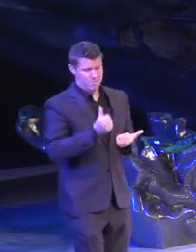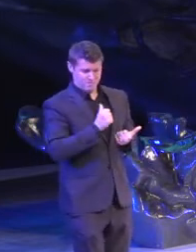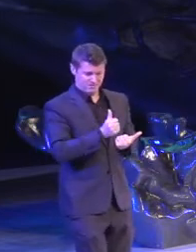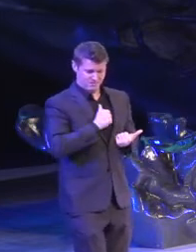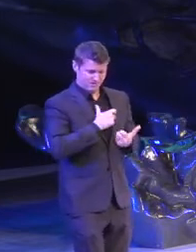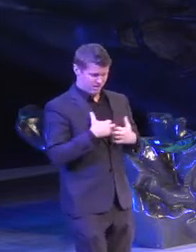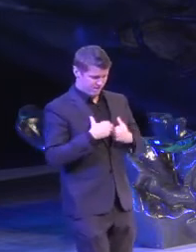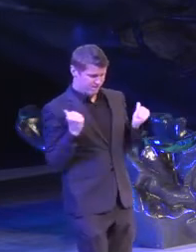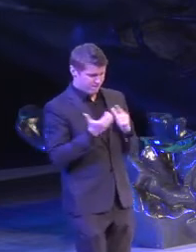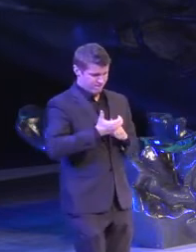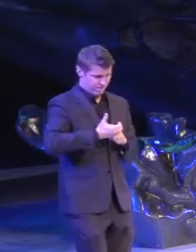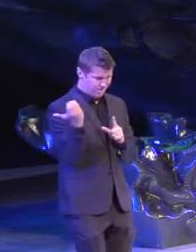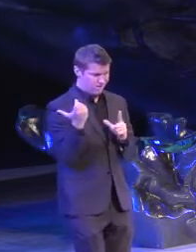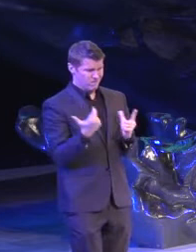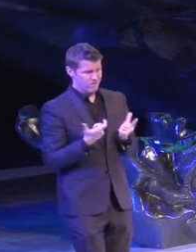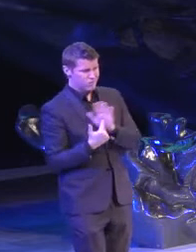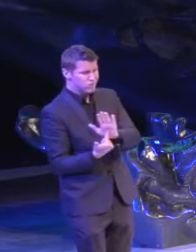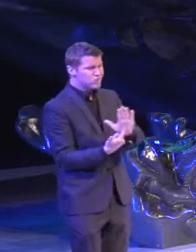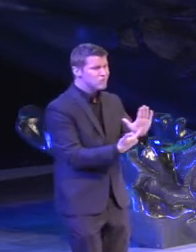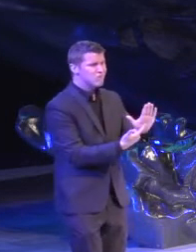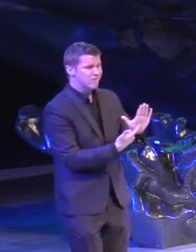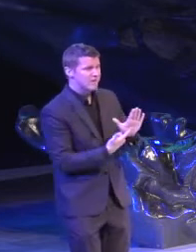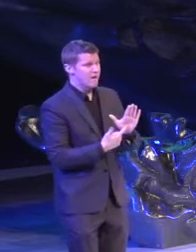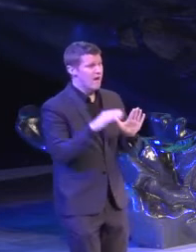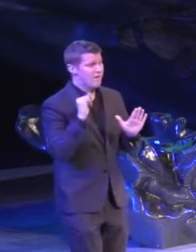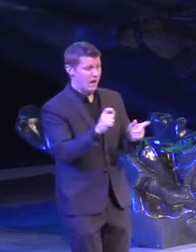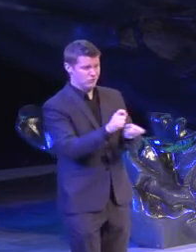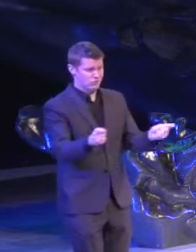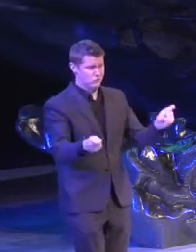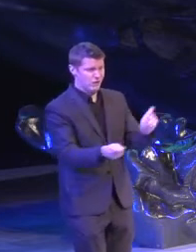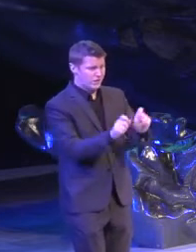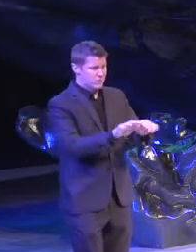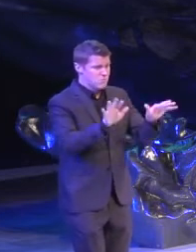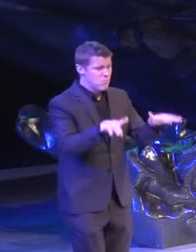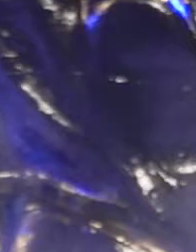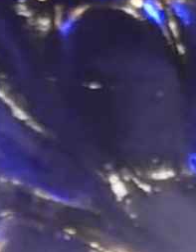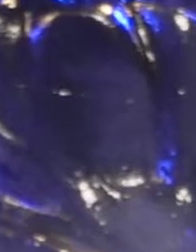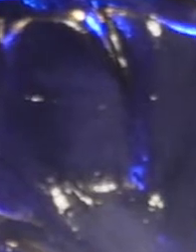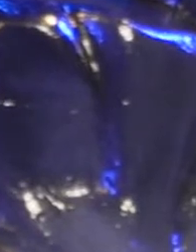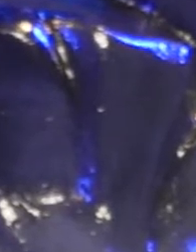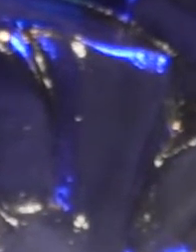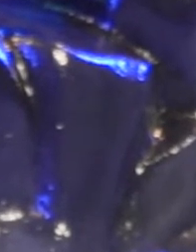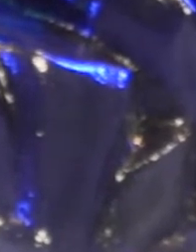Me being me, me being me is revolutionary Me being me